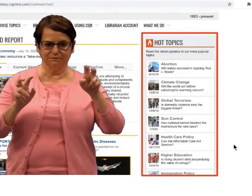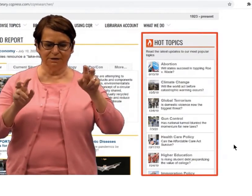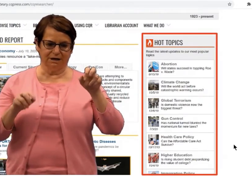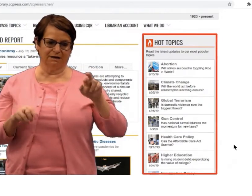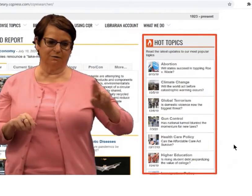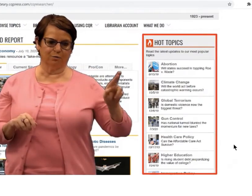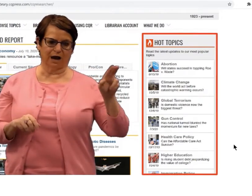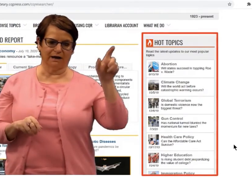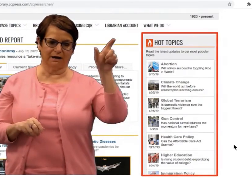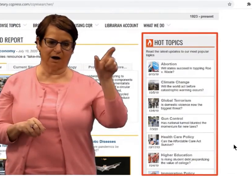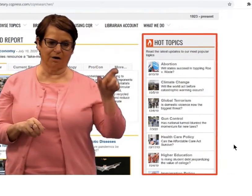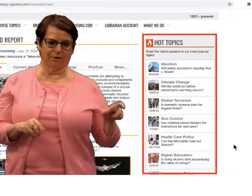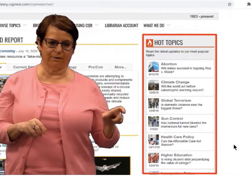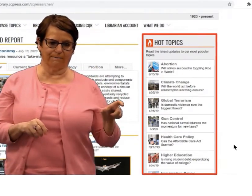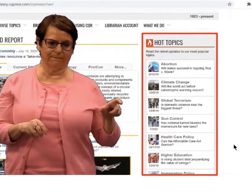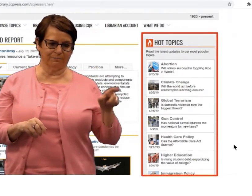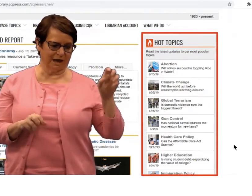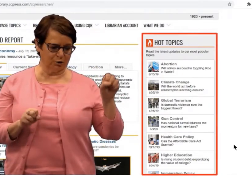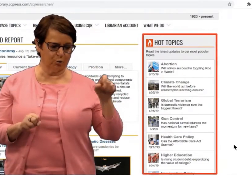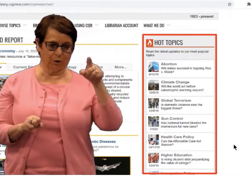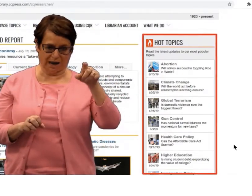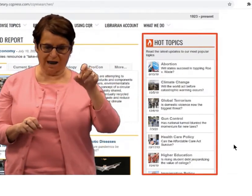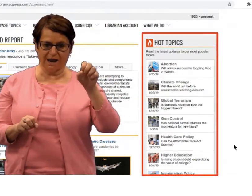Notice that there's hot topics in the right column.